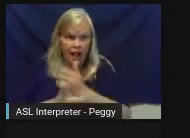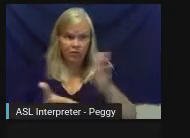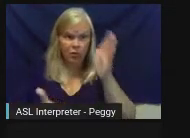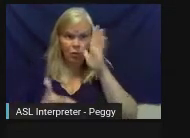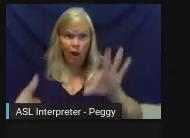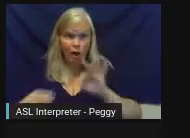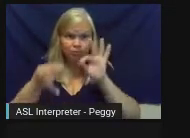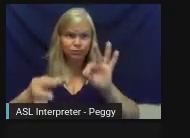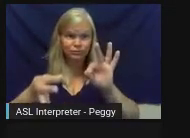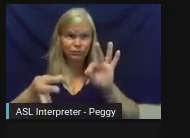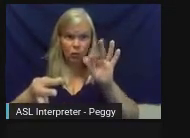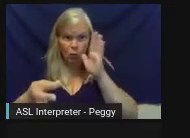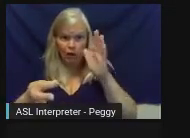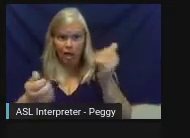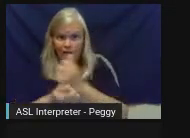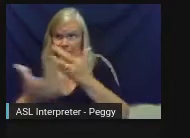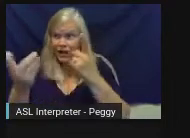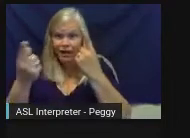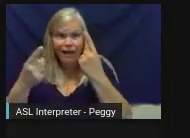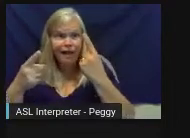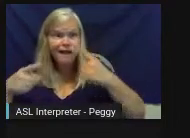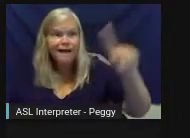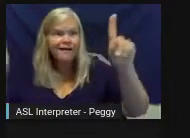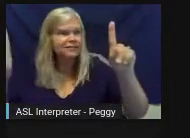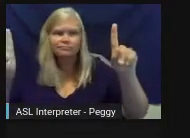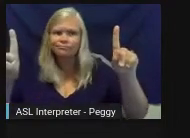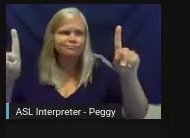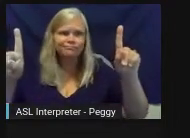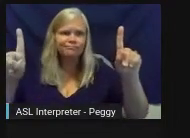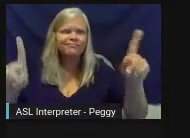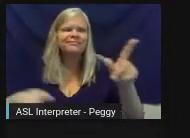Like, things are not going to all work out. And that was really important when we're piloting